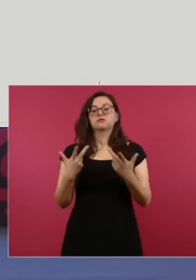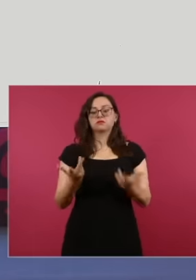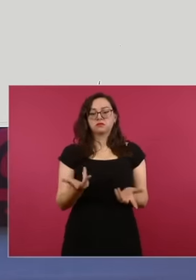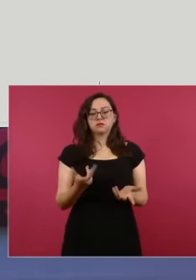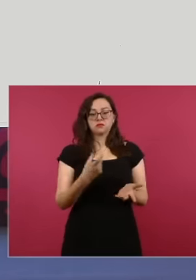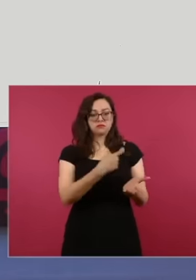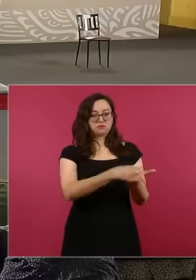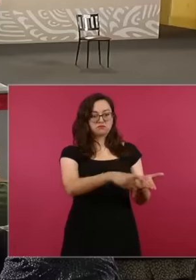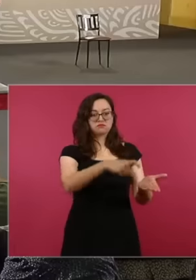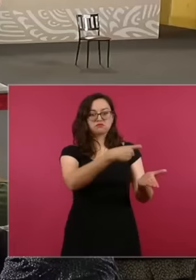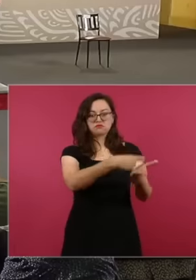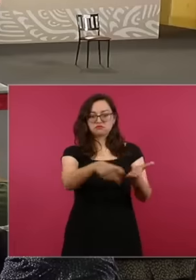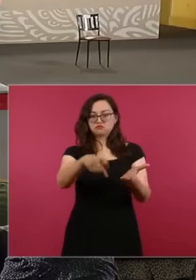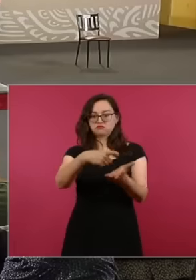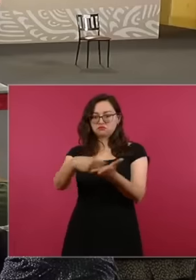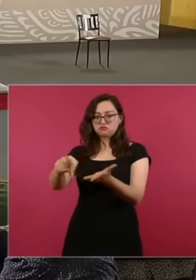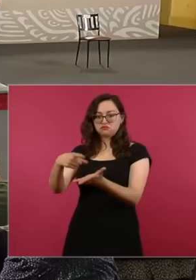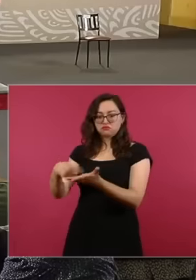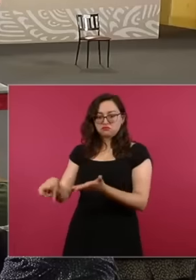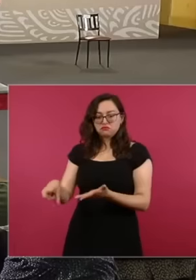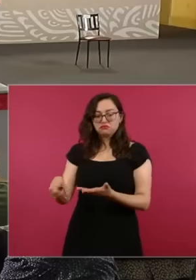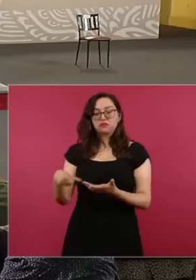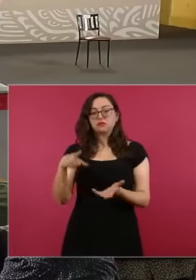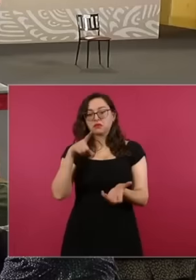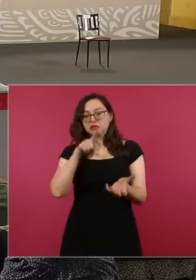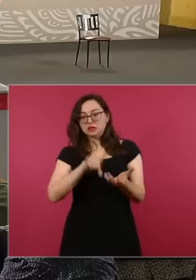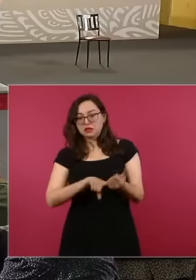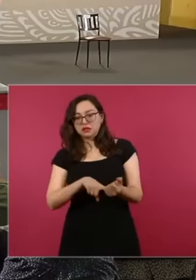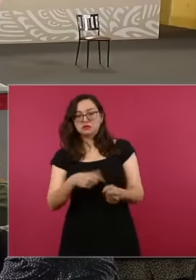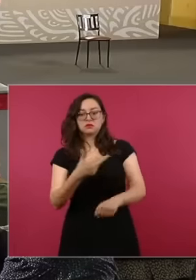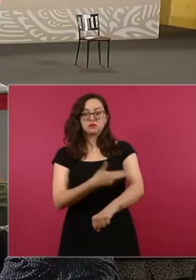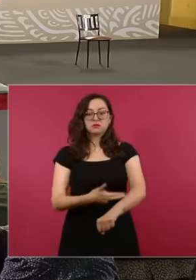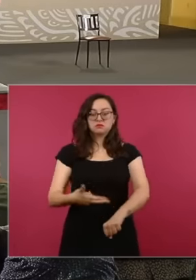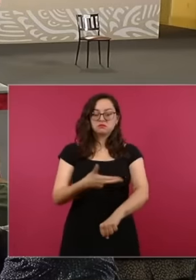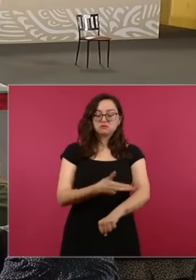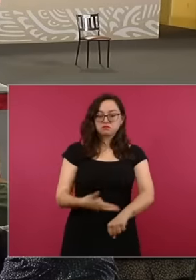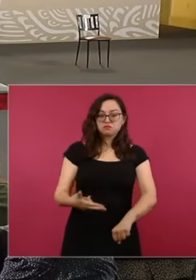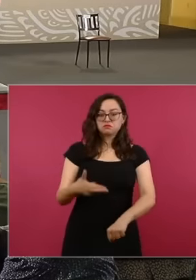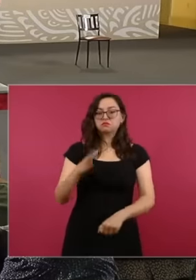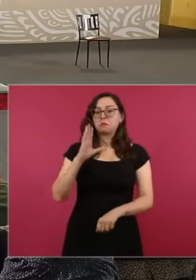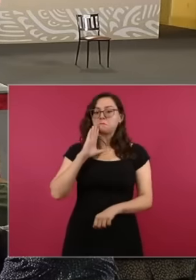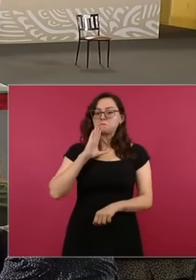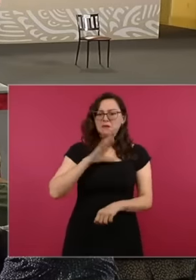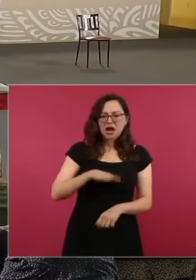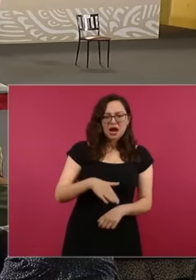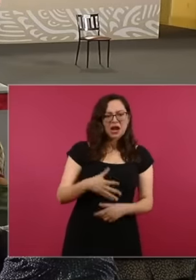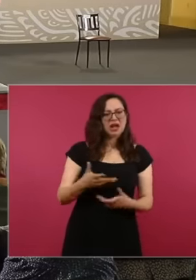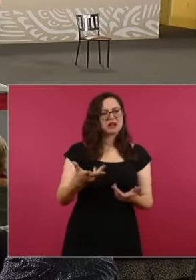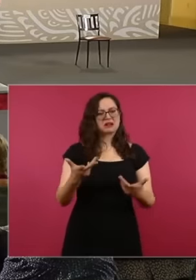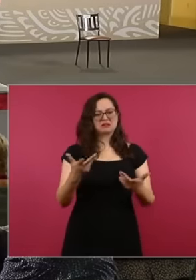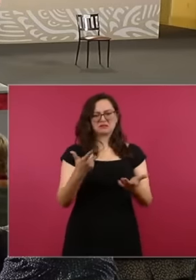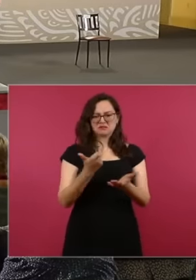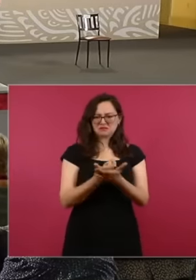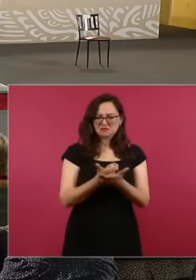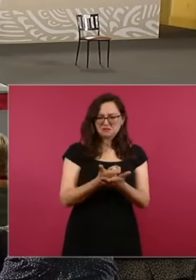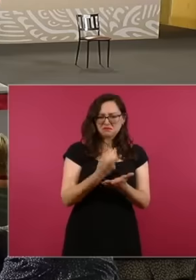and the operation presented irregularities or contradictory overpricing of equipment without